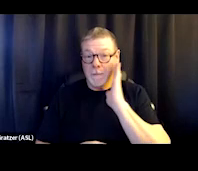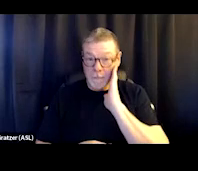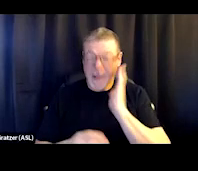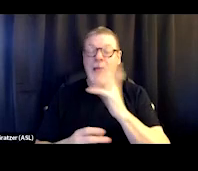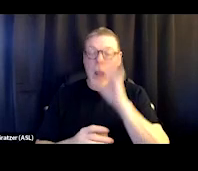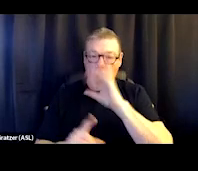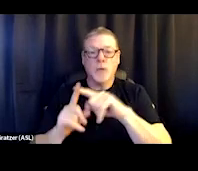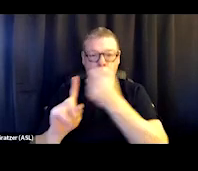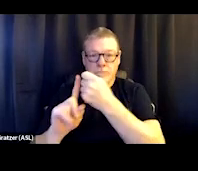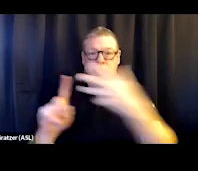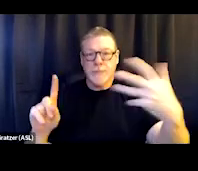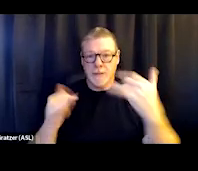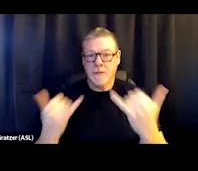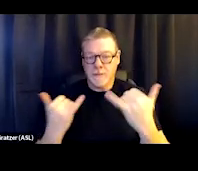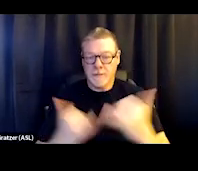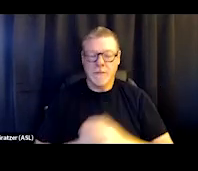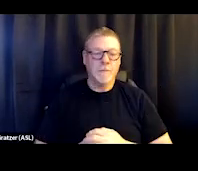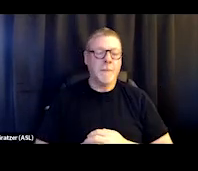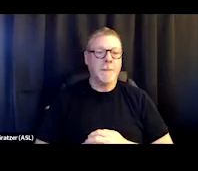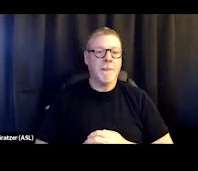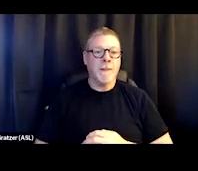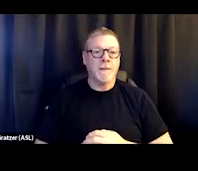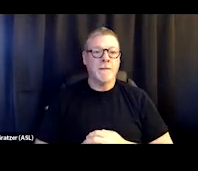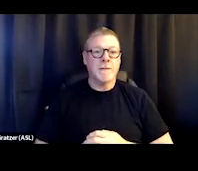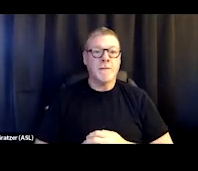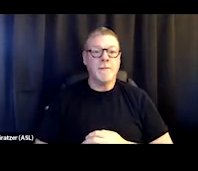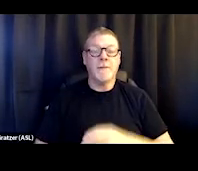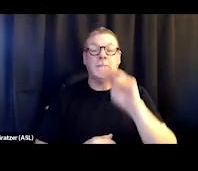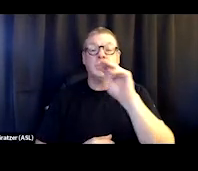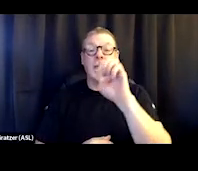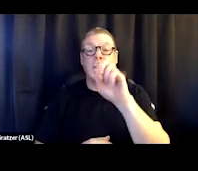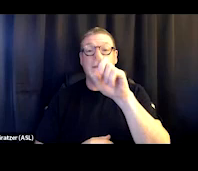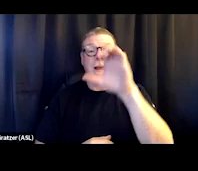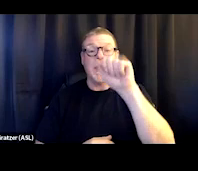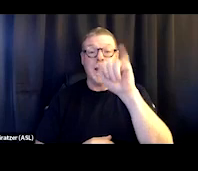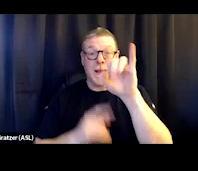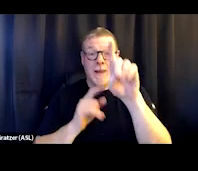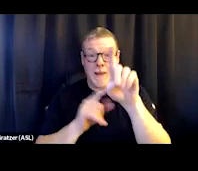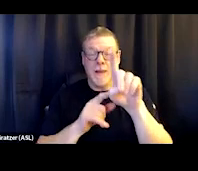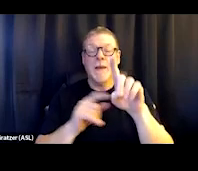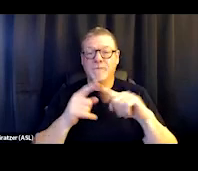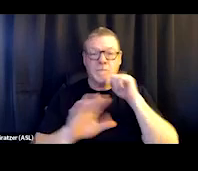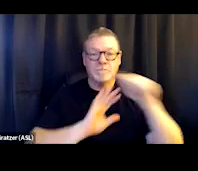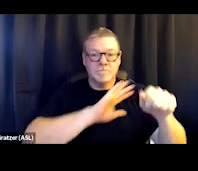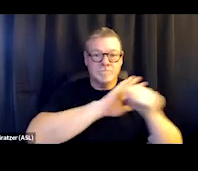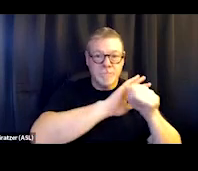So for certainly the Medicaid population, many that are coming from the unsheltered community,